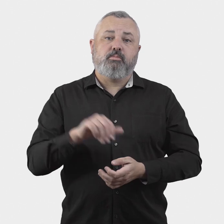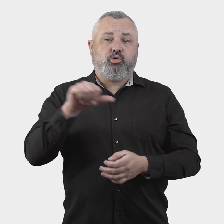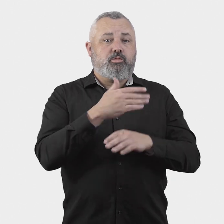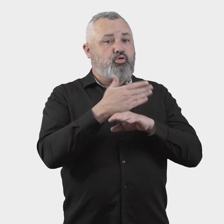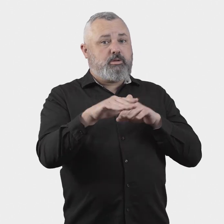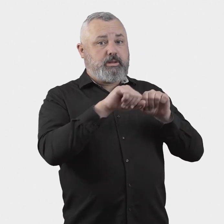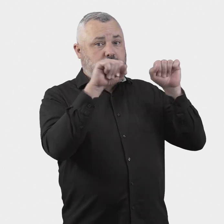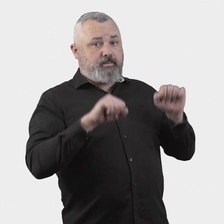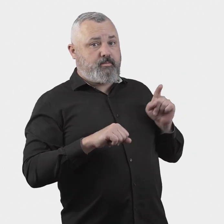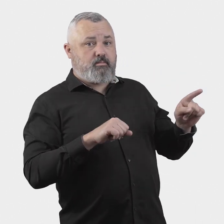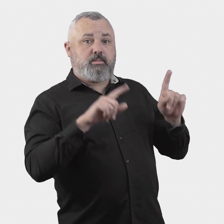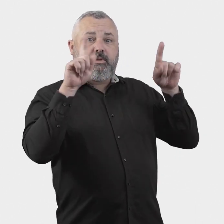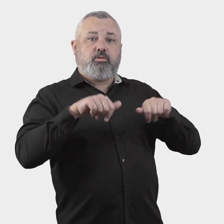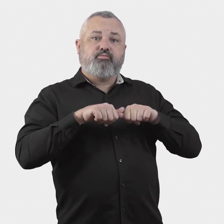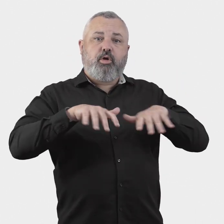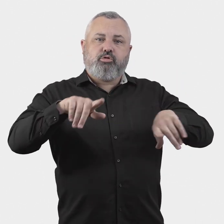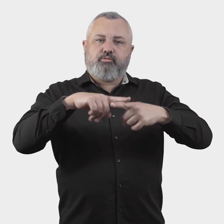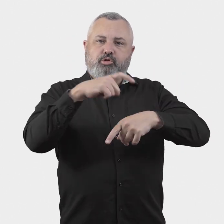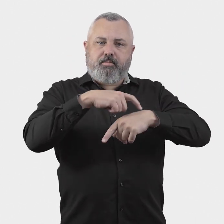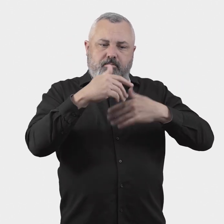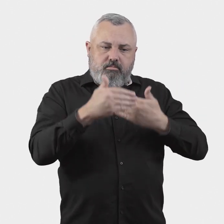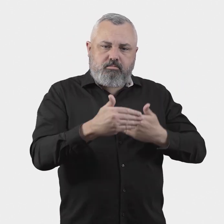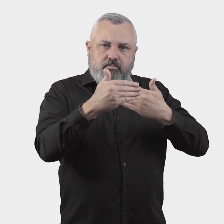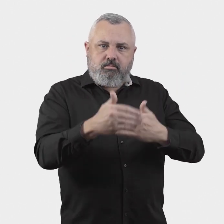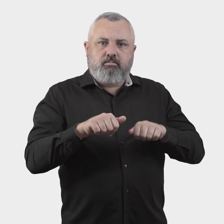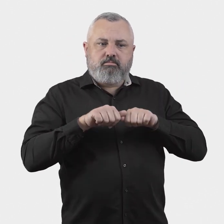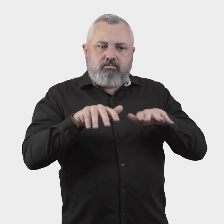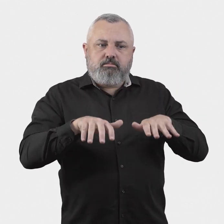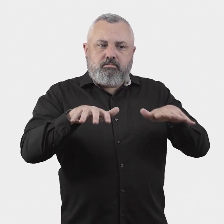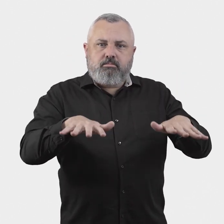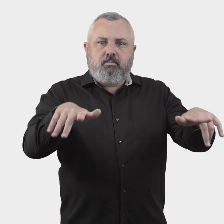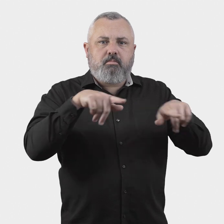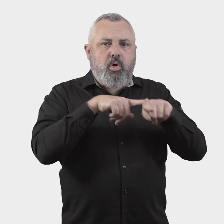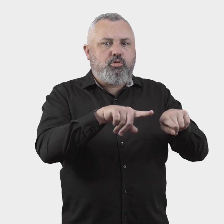7. Should the government adopt a phased approach to the application of the Aviation Industry